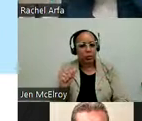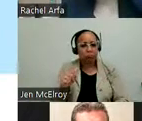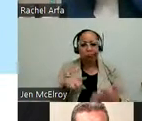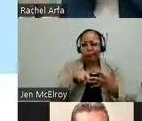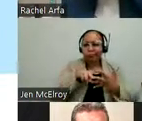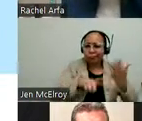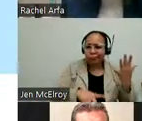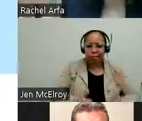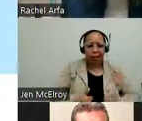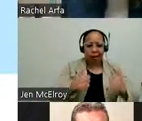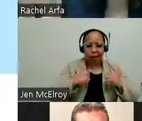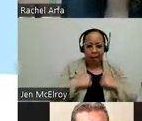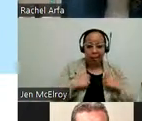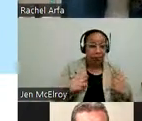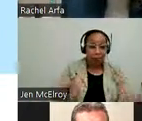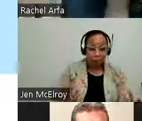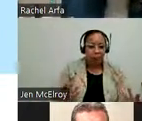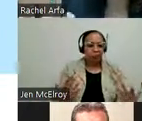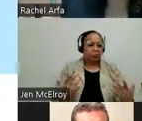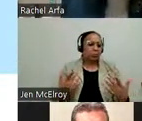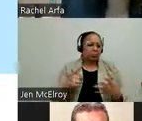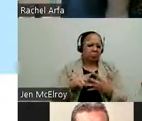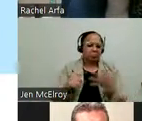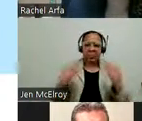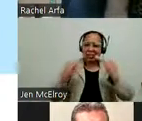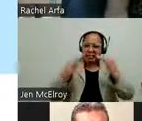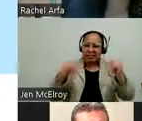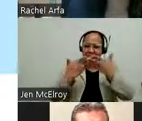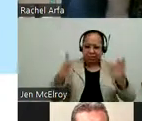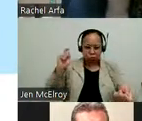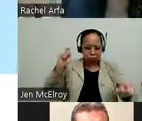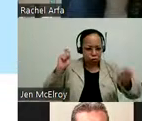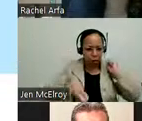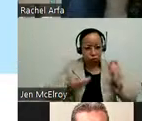disabilities in all aspects of life, through systemic change, information